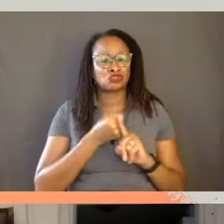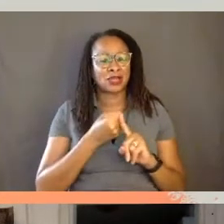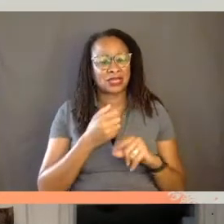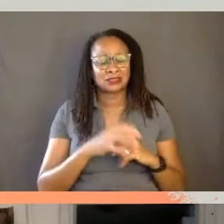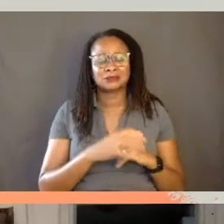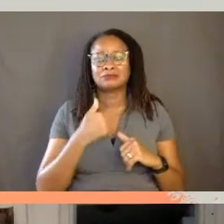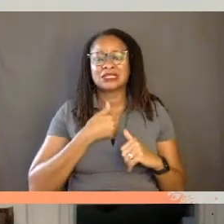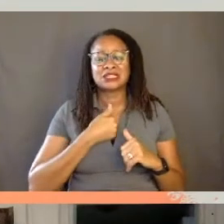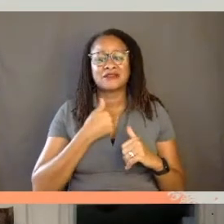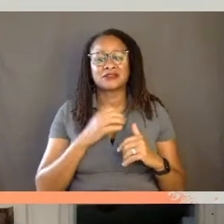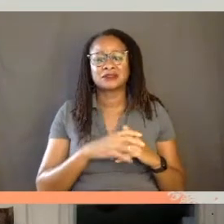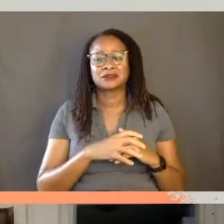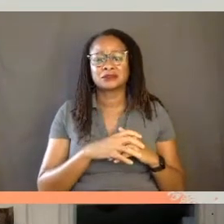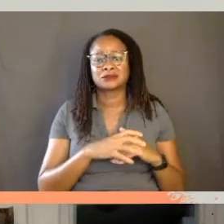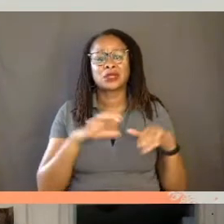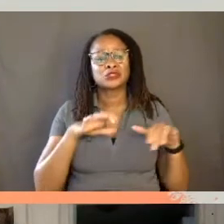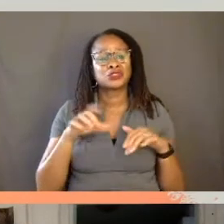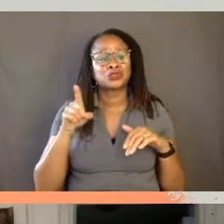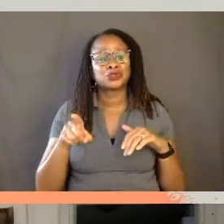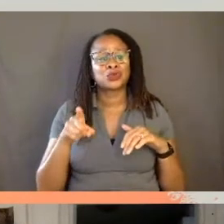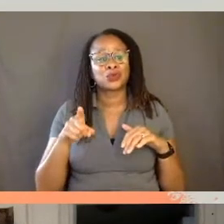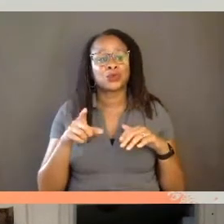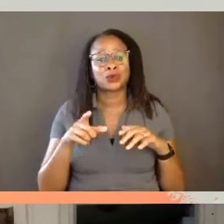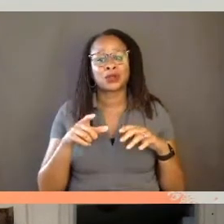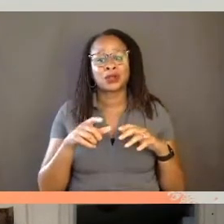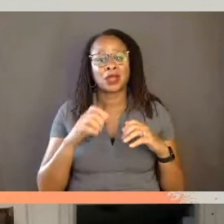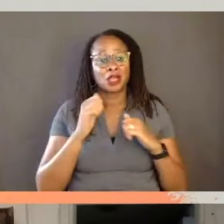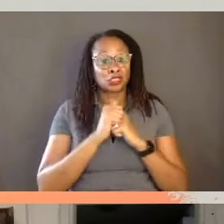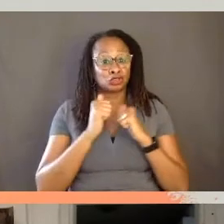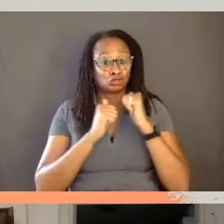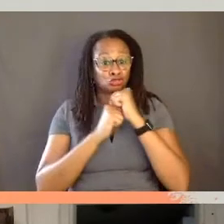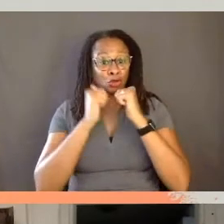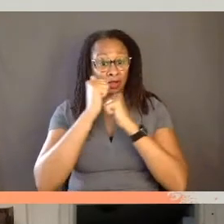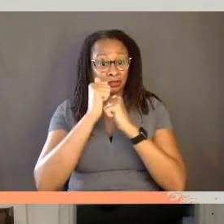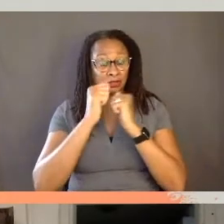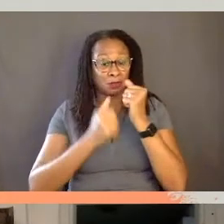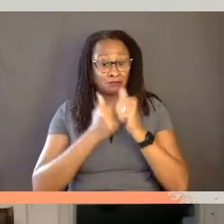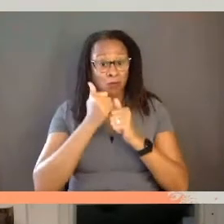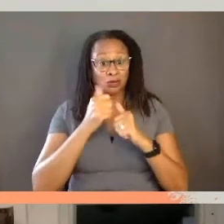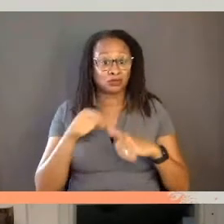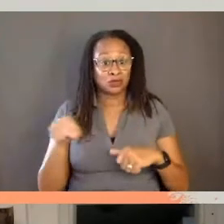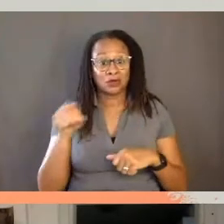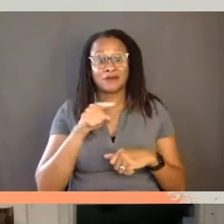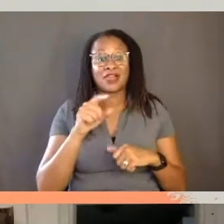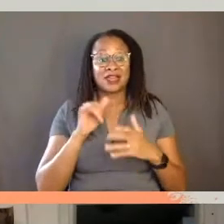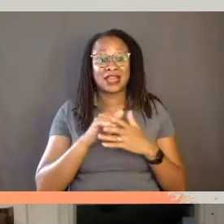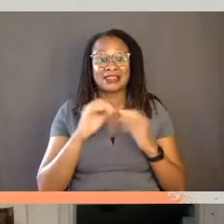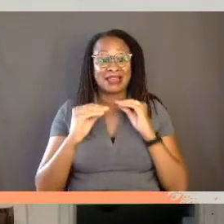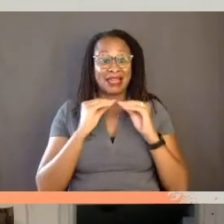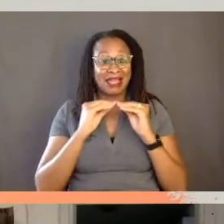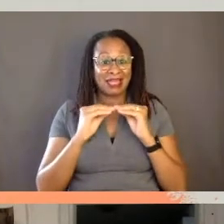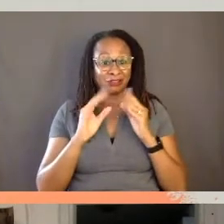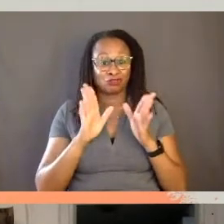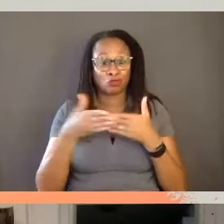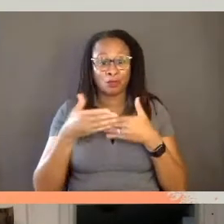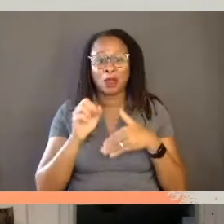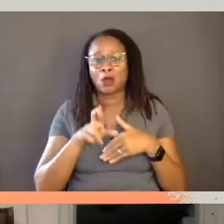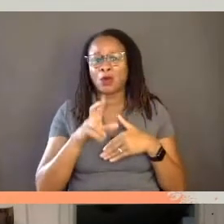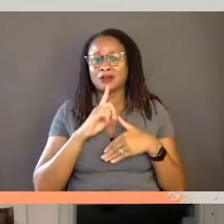So did you construct most of it then in the edit room or was it really planned?